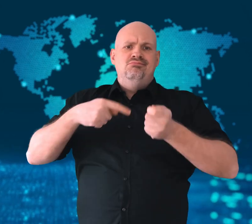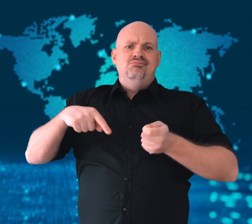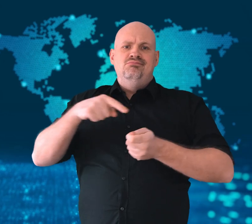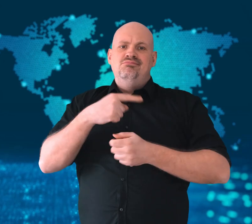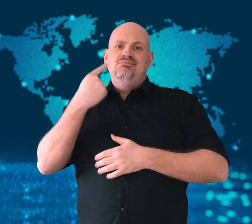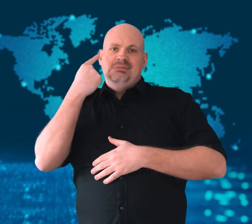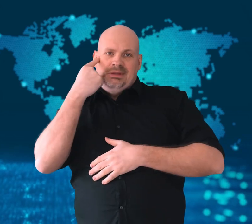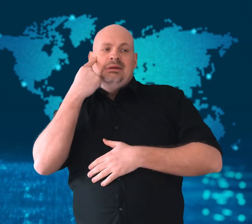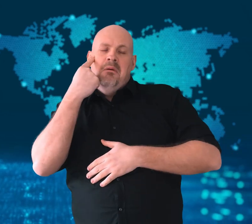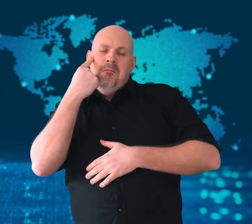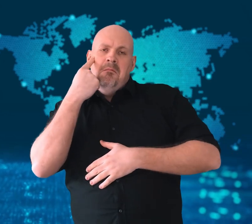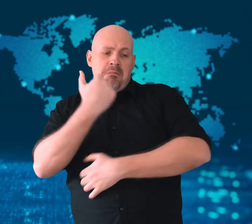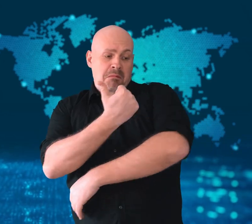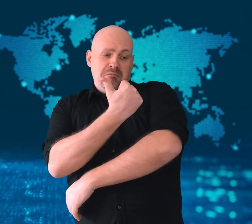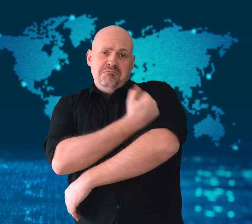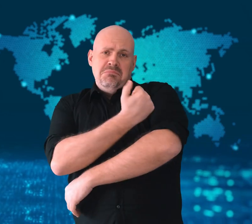On Thursday,